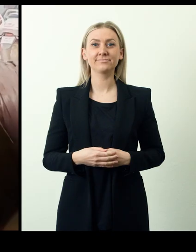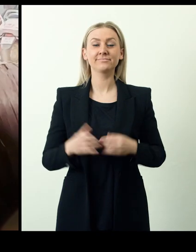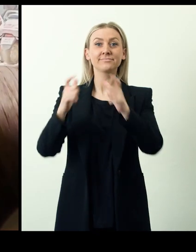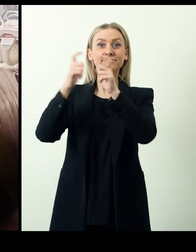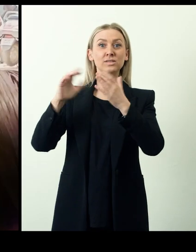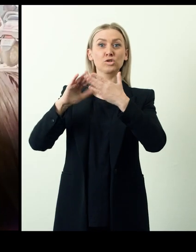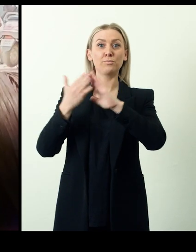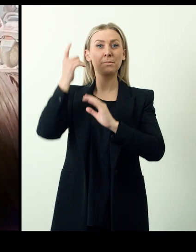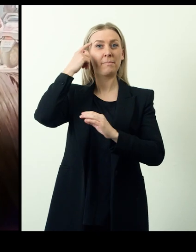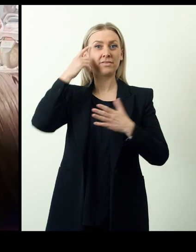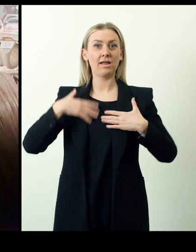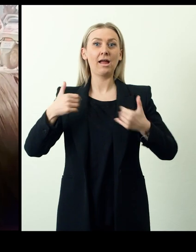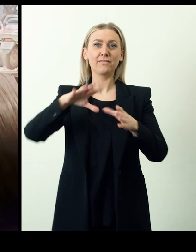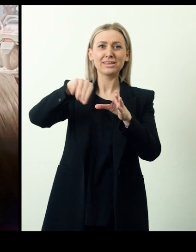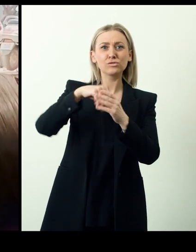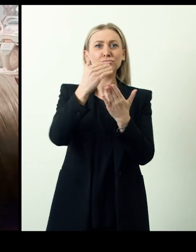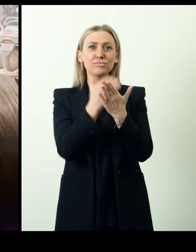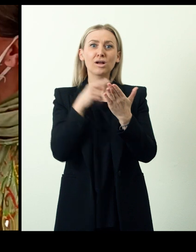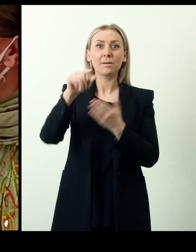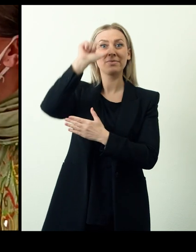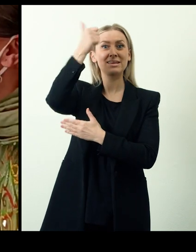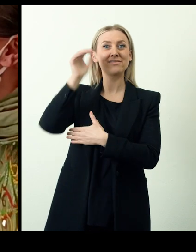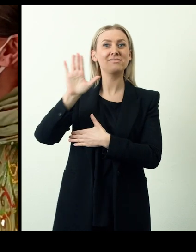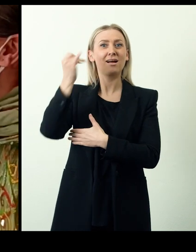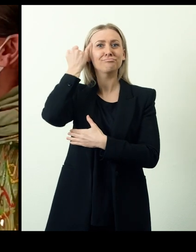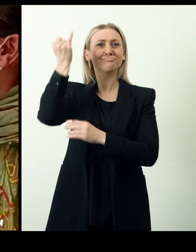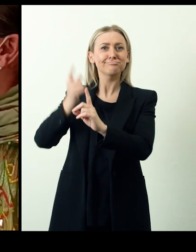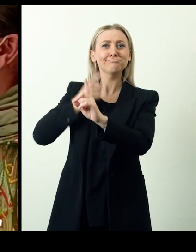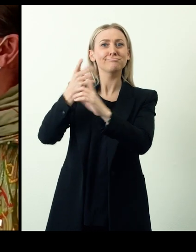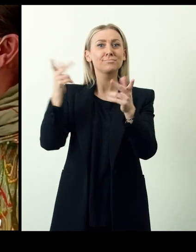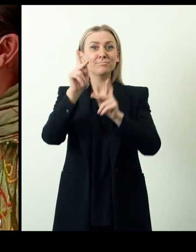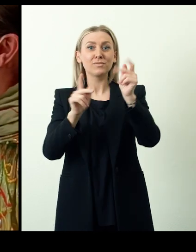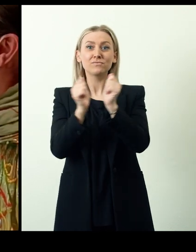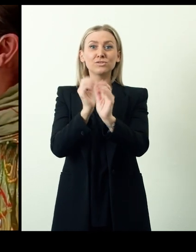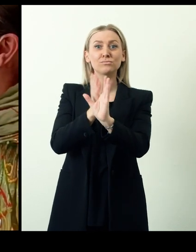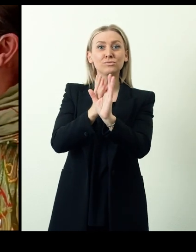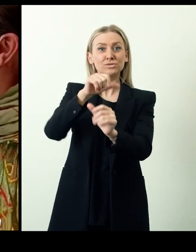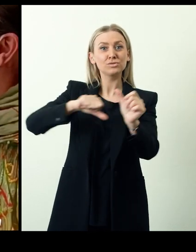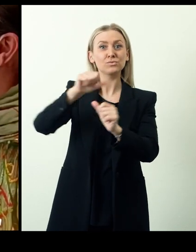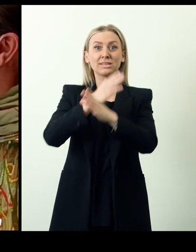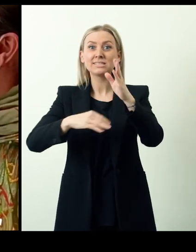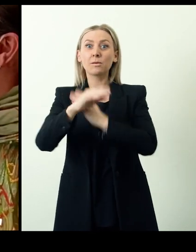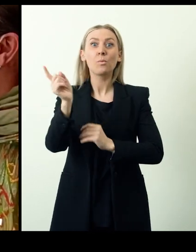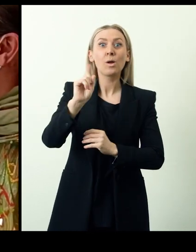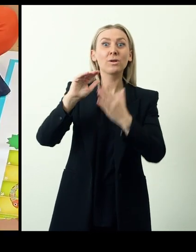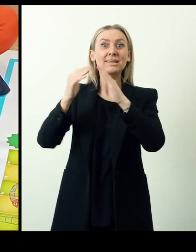Seher Urban Community Mental Health and Inclusion is a program of the Indian Bapu Trust trust designed to promote independent living for people